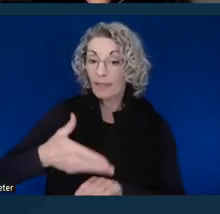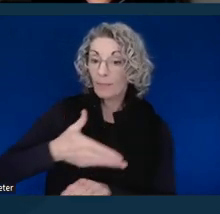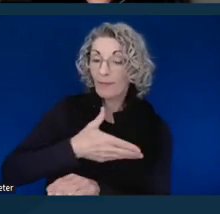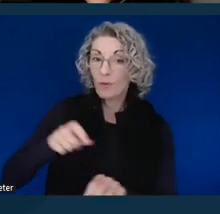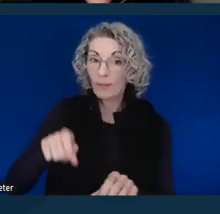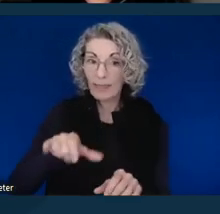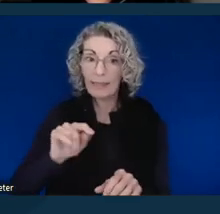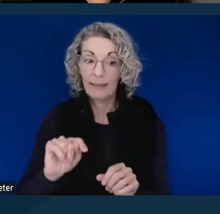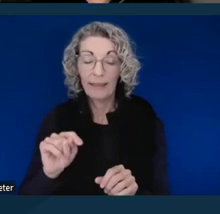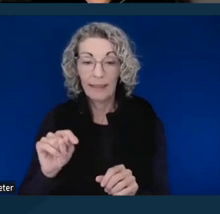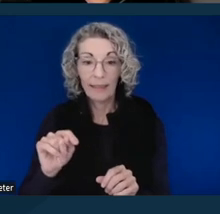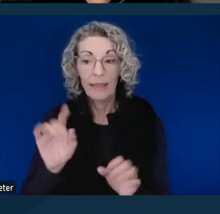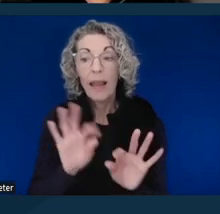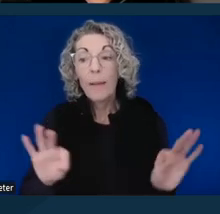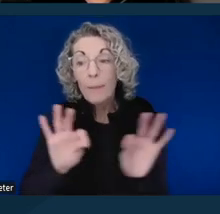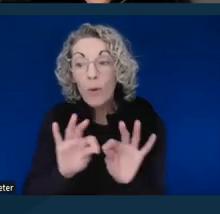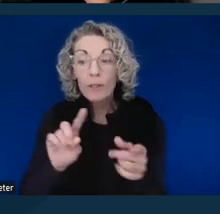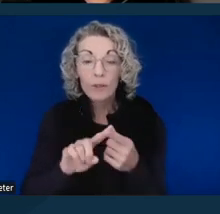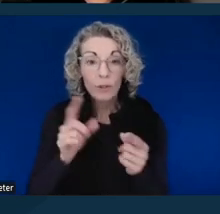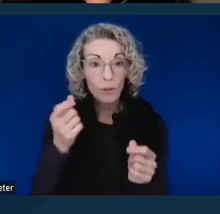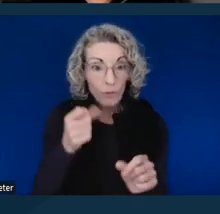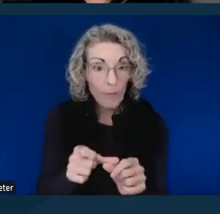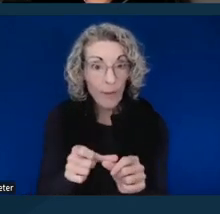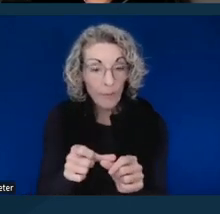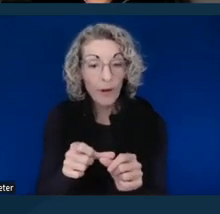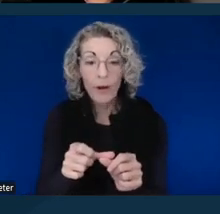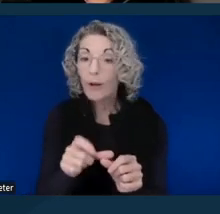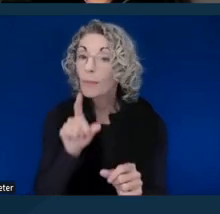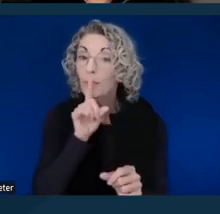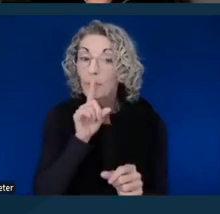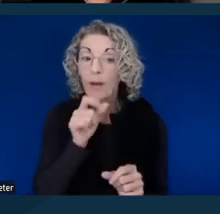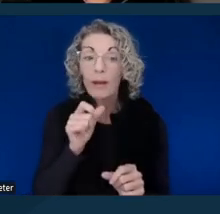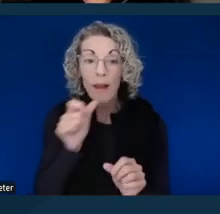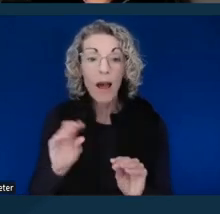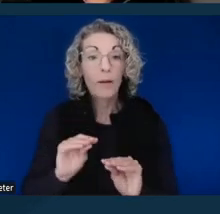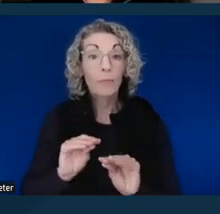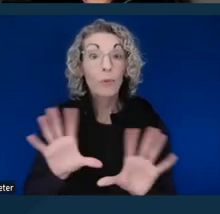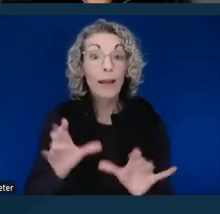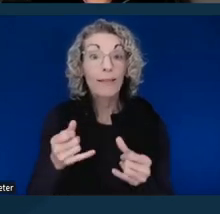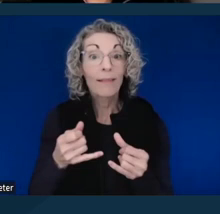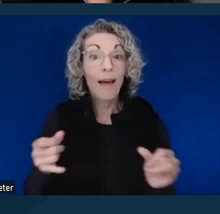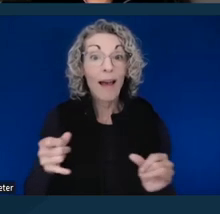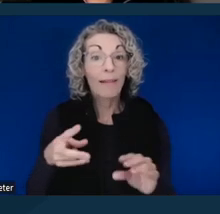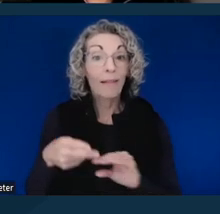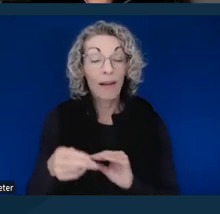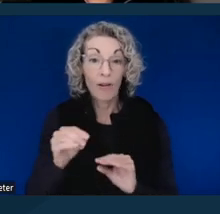It's important to remember that this is not a bright line cutoff for requests that would conflict with the ADA.